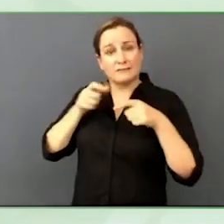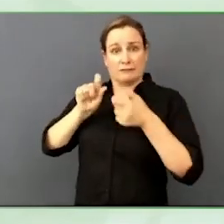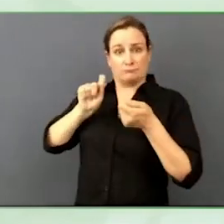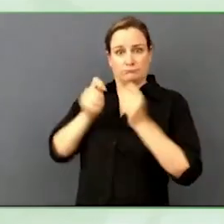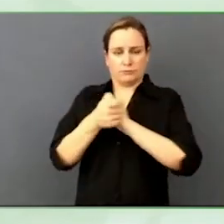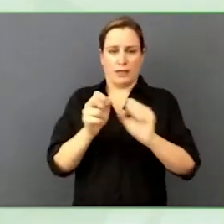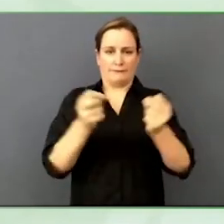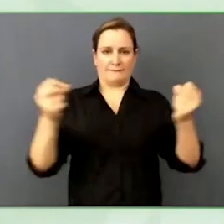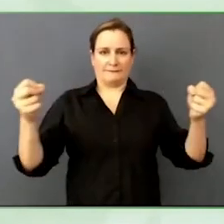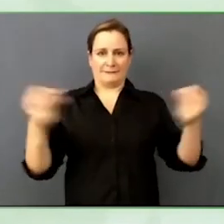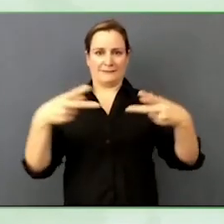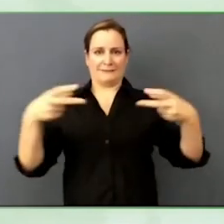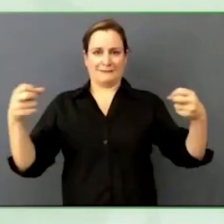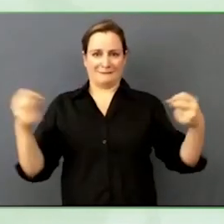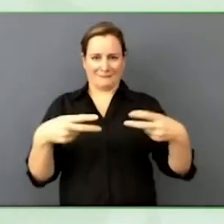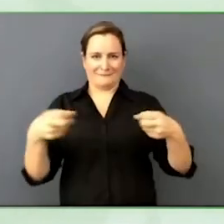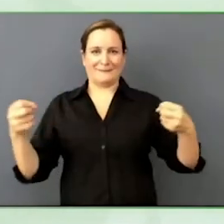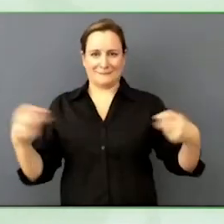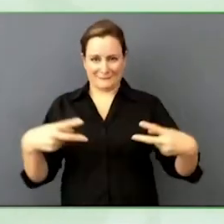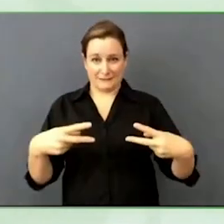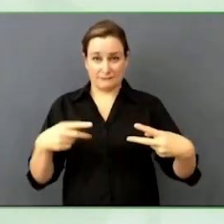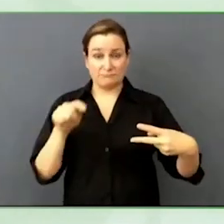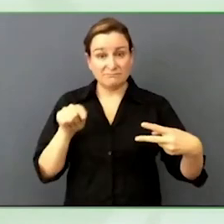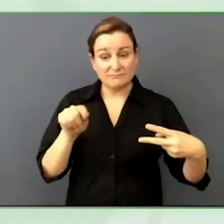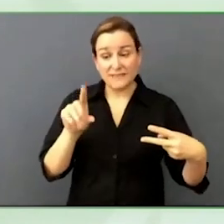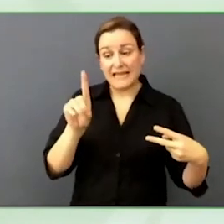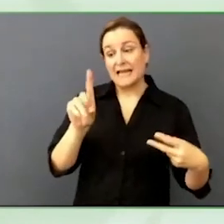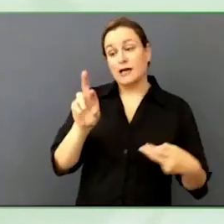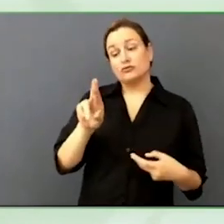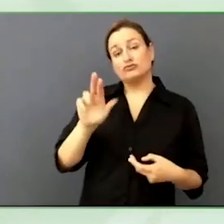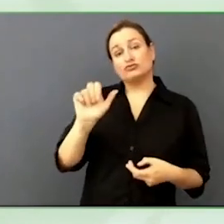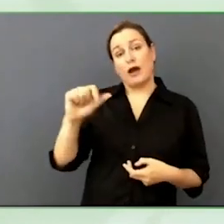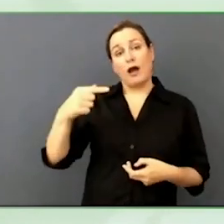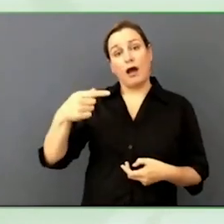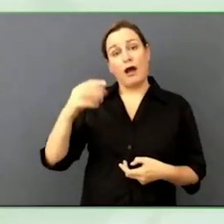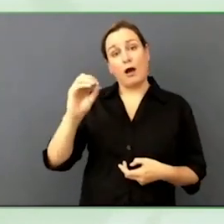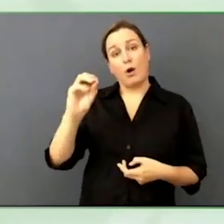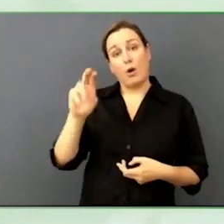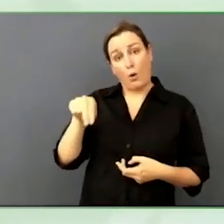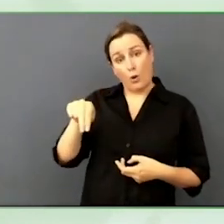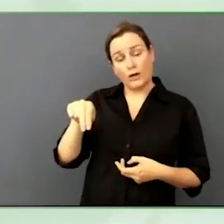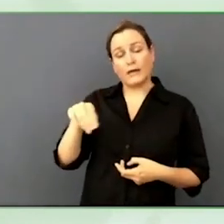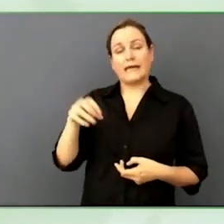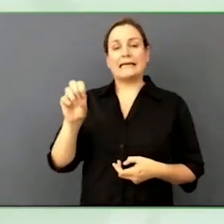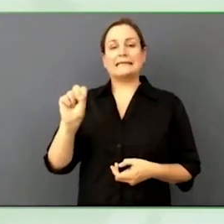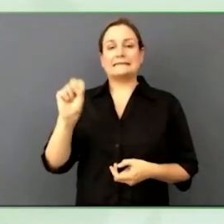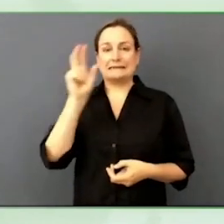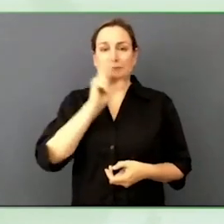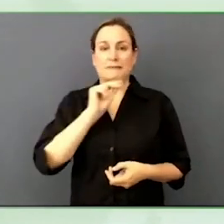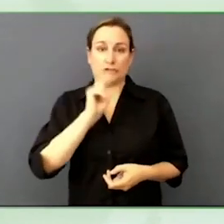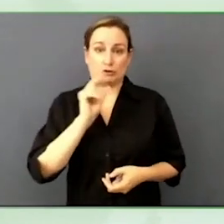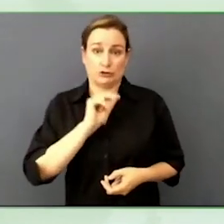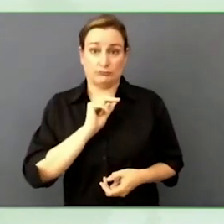of people think accessibility leads to innovation. Not true. Accessible devices… Can you repeat that.